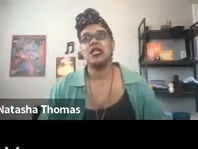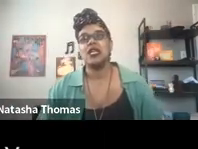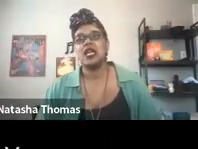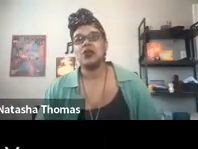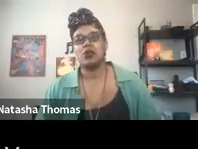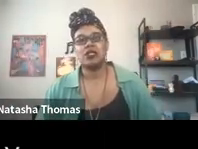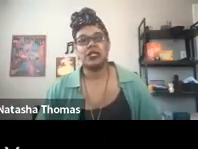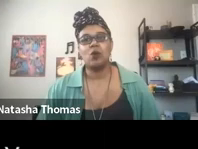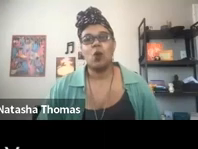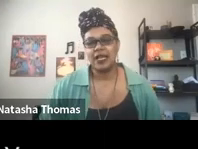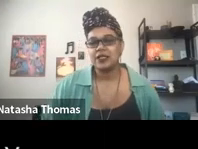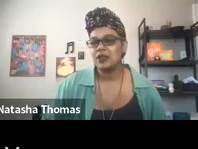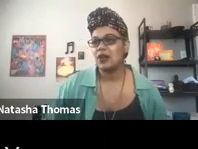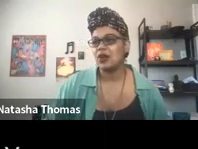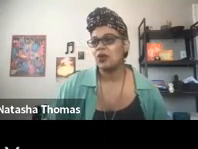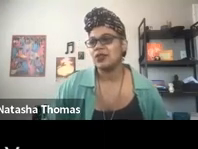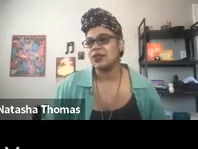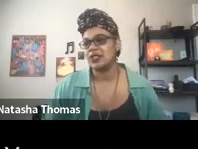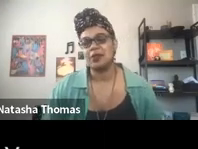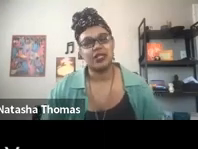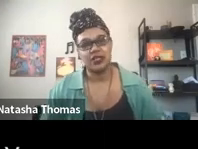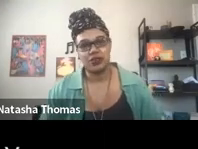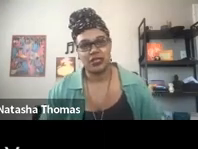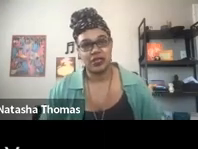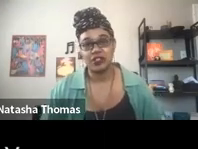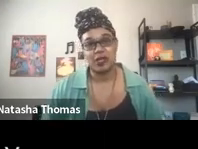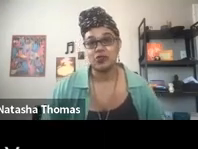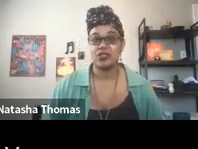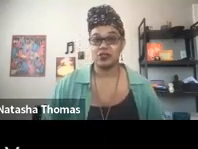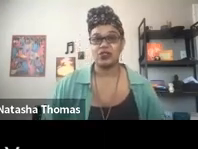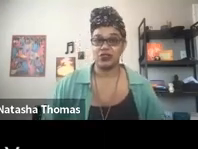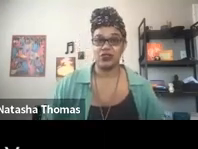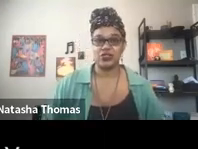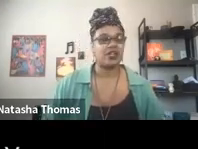And the words in white are words that are typically used in arts-based research circles.